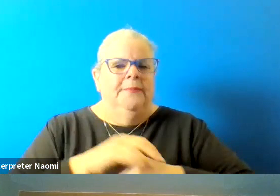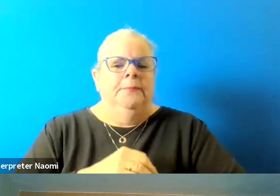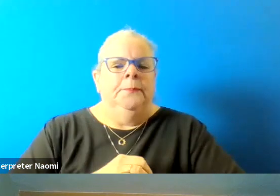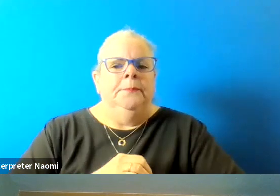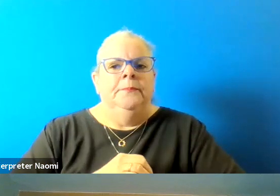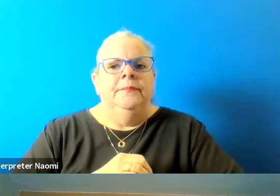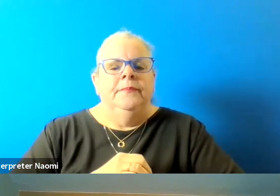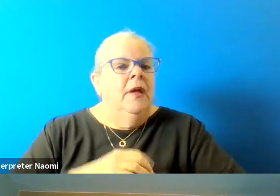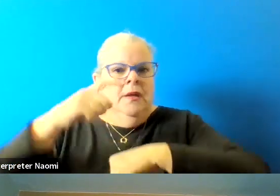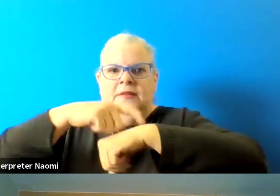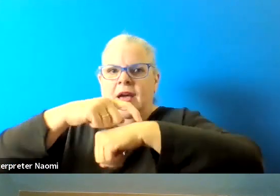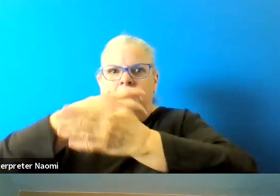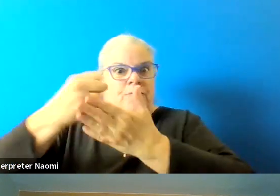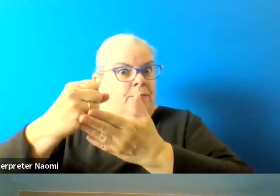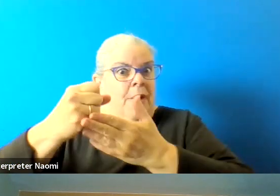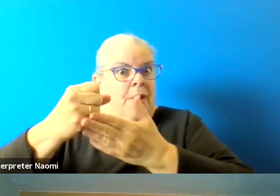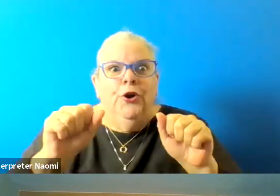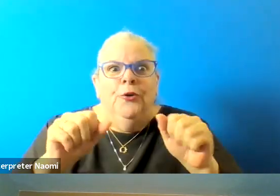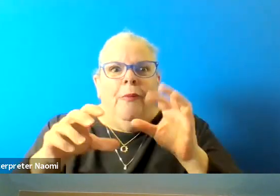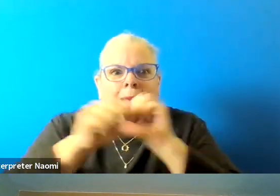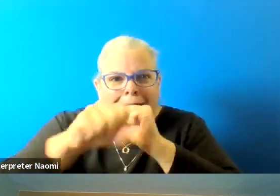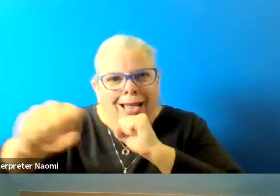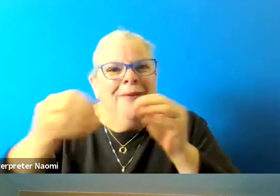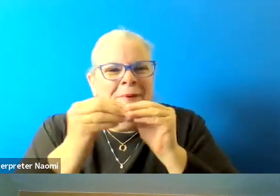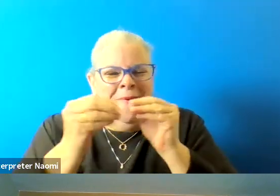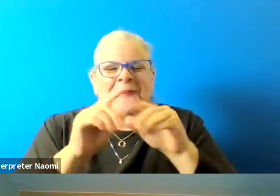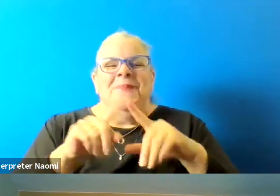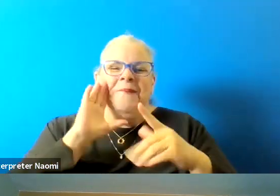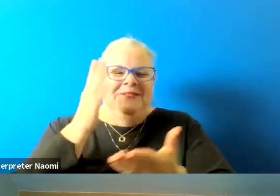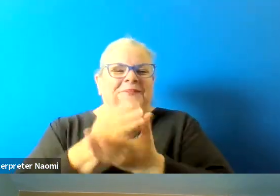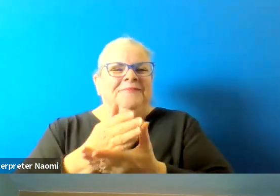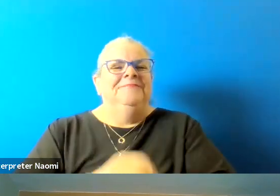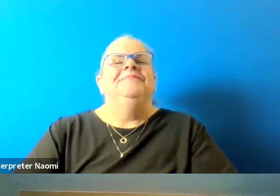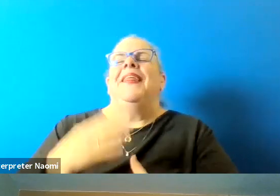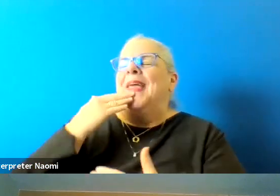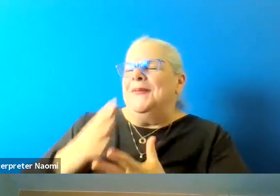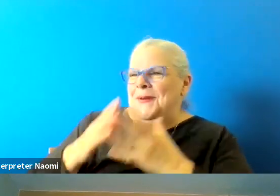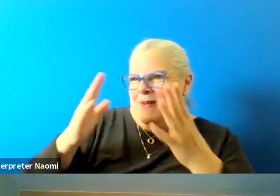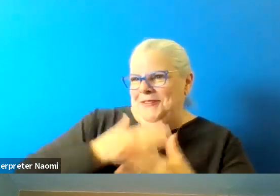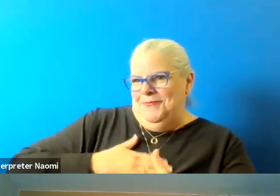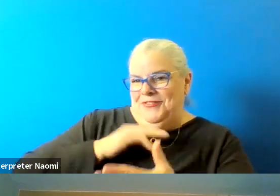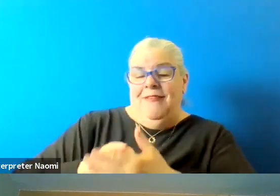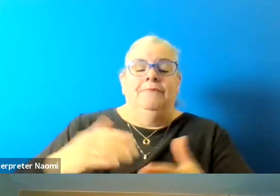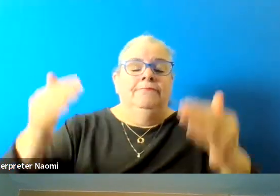I'm out of time but I could go on and on. Thank you so much, I appreciate that. The next question is,